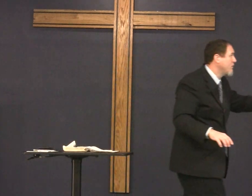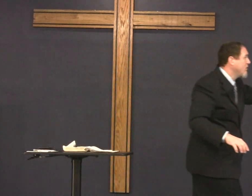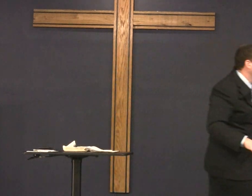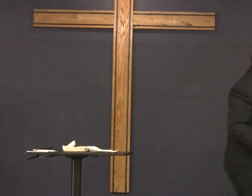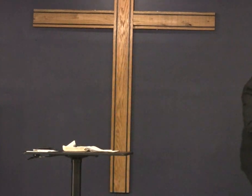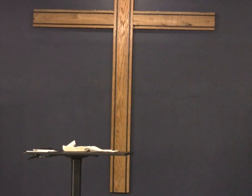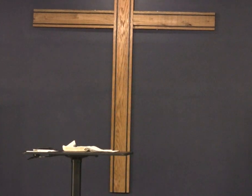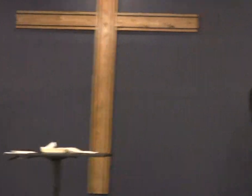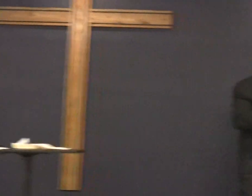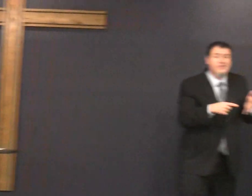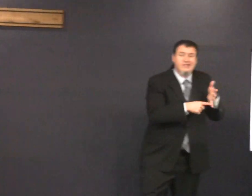foreign